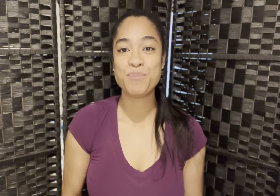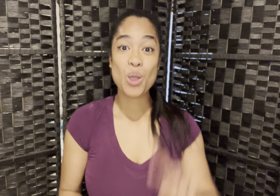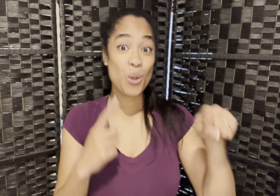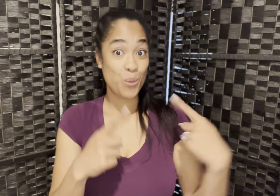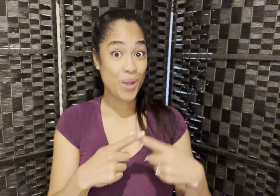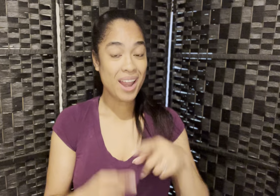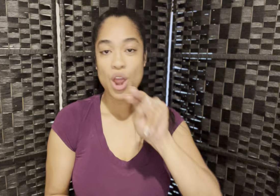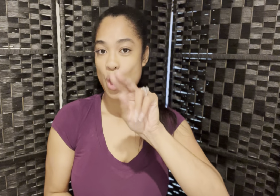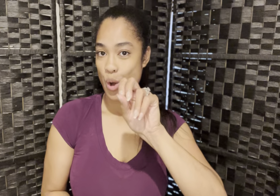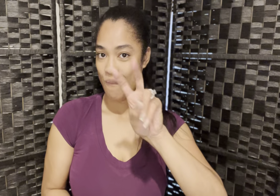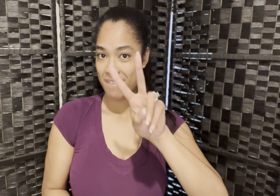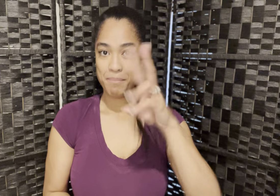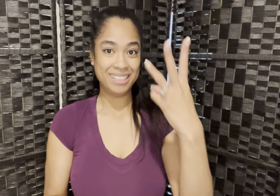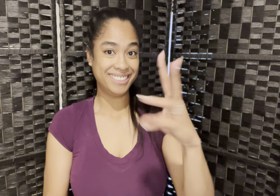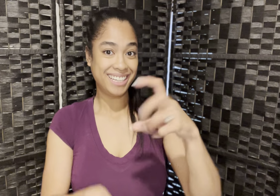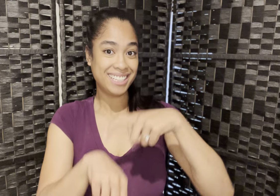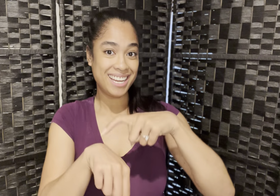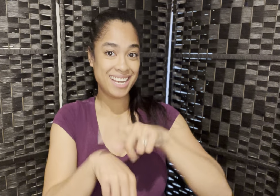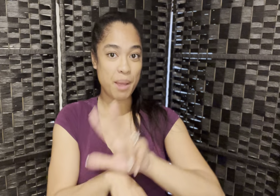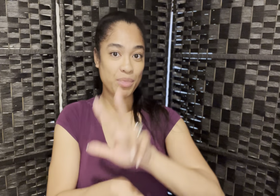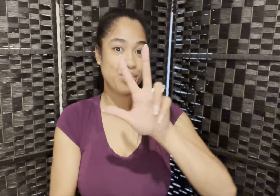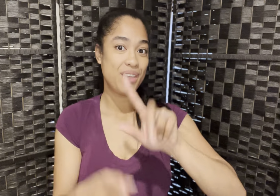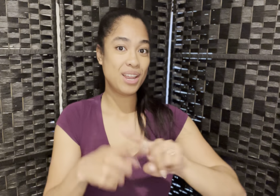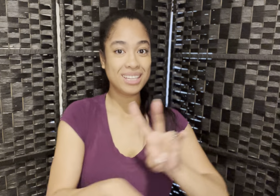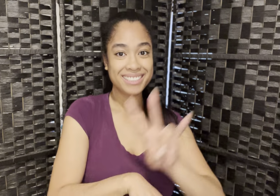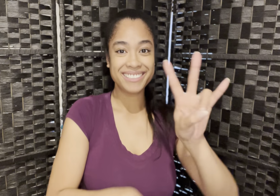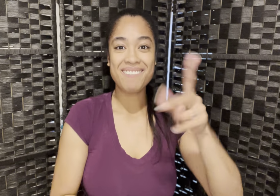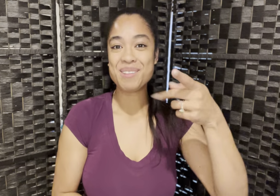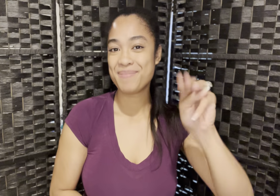When? November 16th 3-7pm!